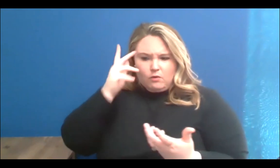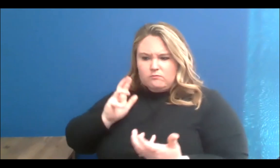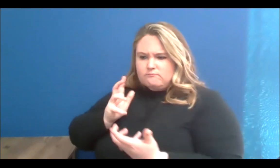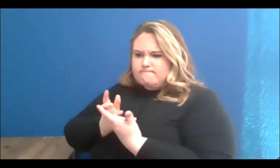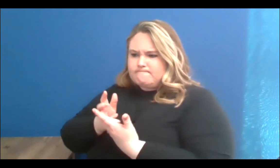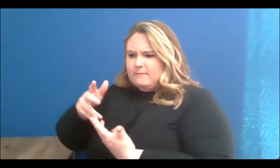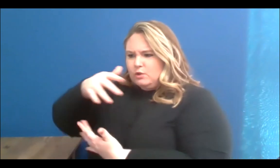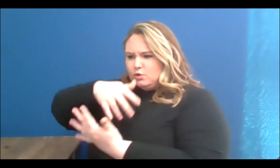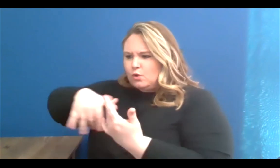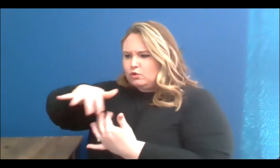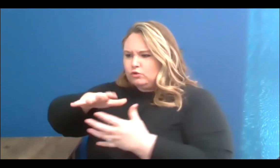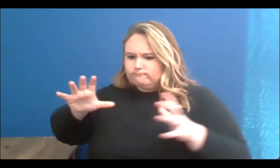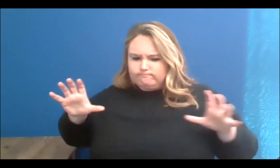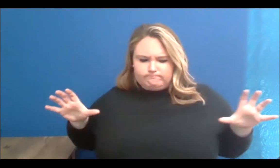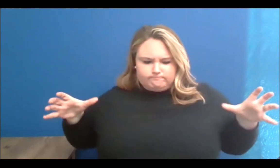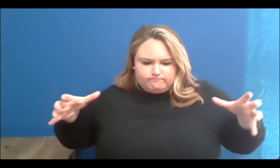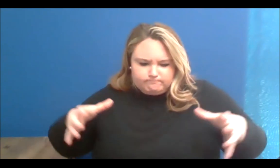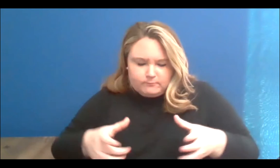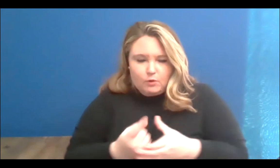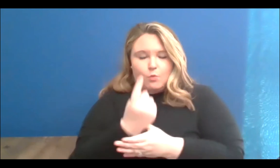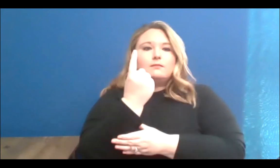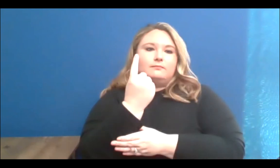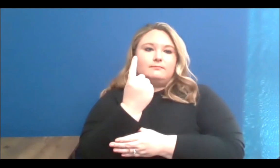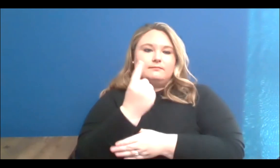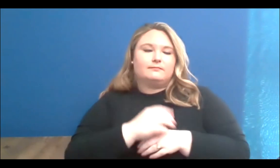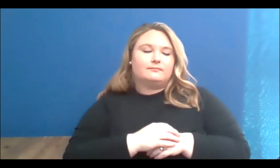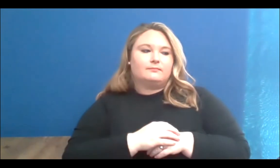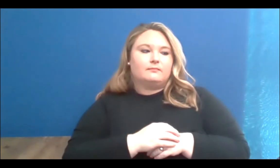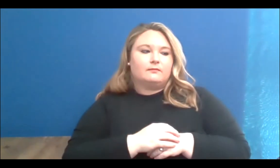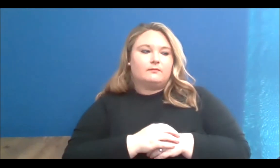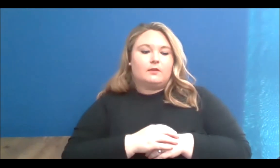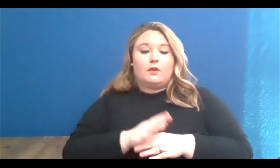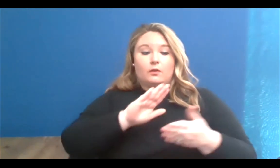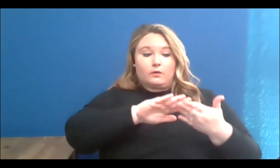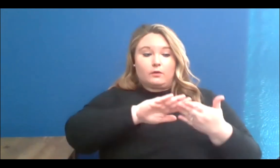While it is absolutely true that the community organizing work brings